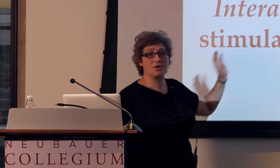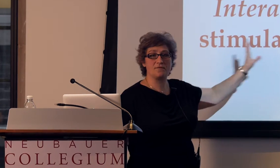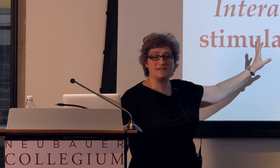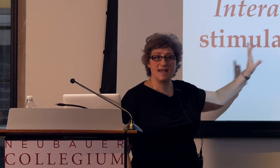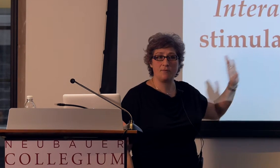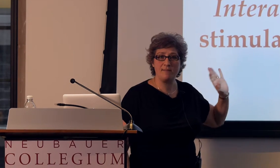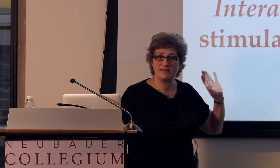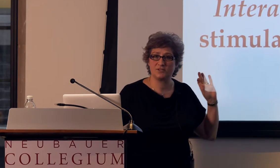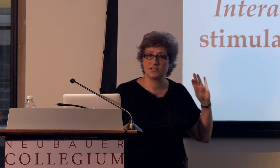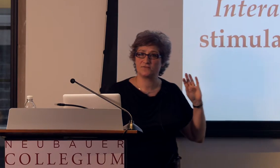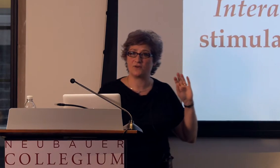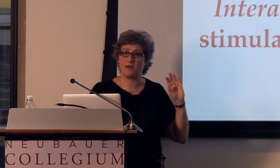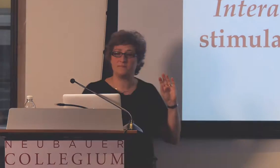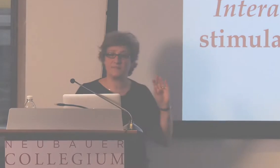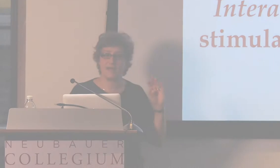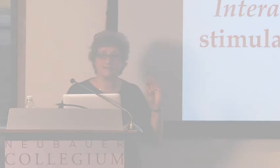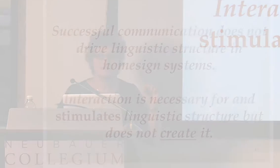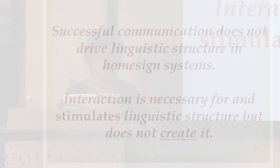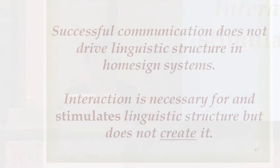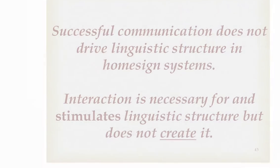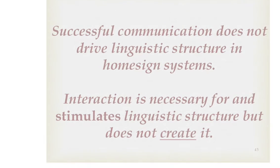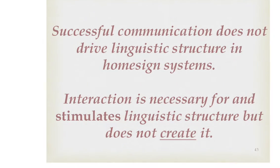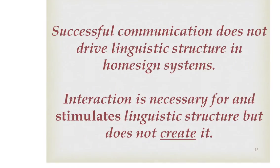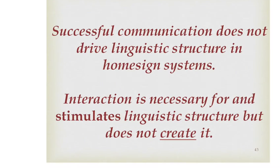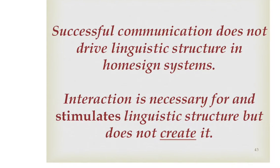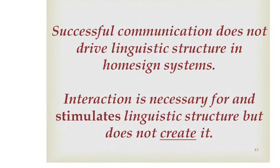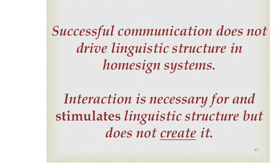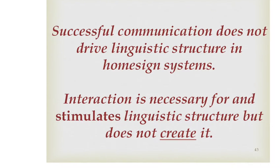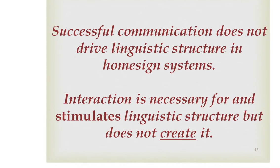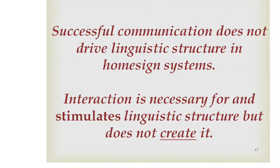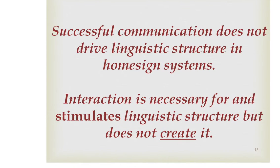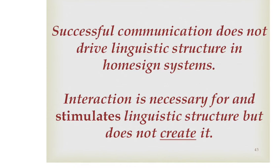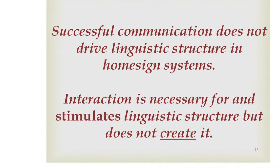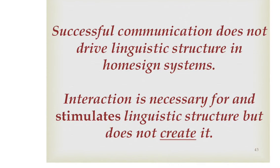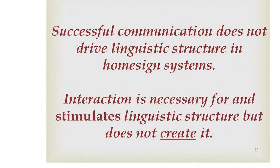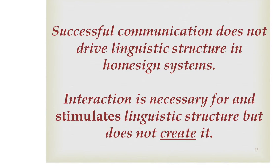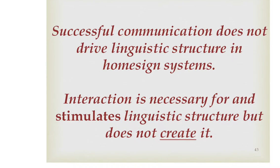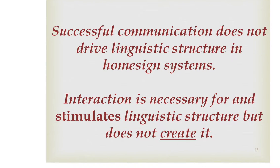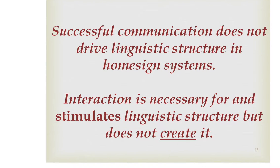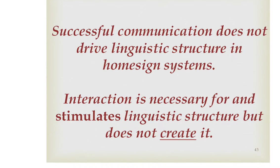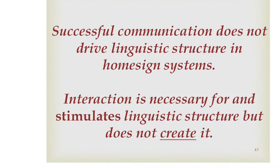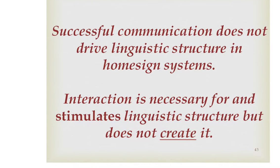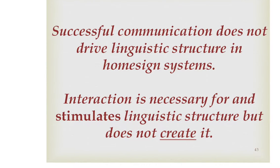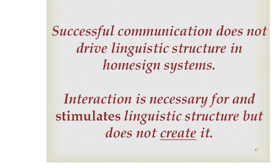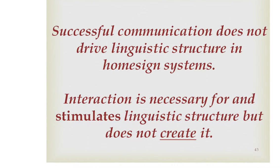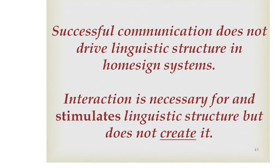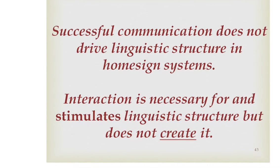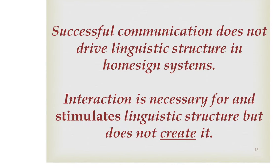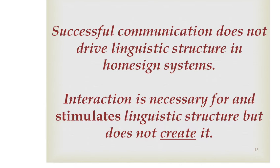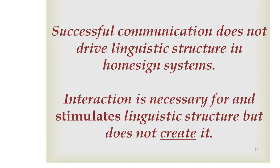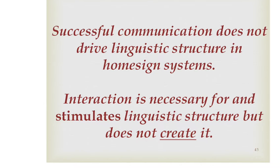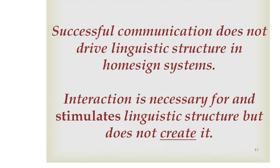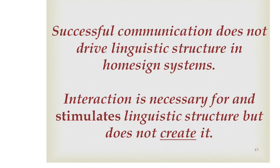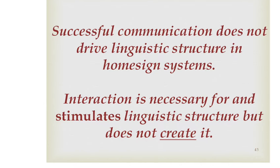So, the takeaway messages from that set of studies is that successful communication does not seem to be